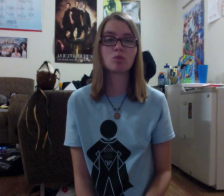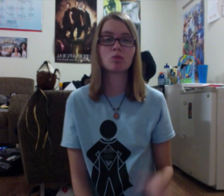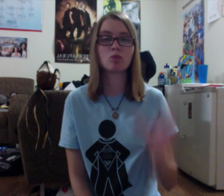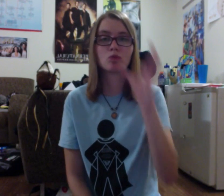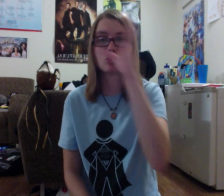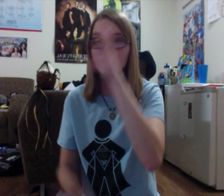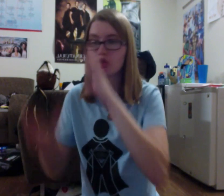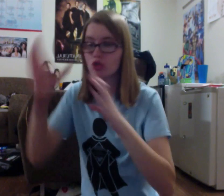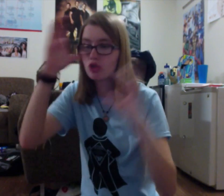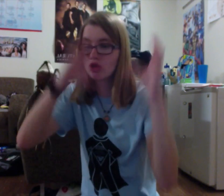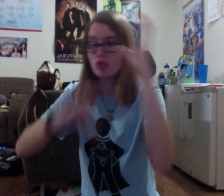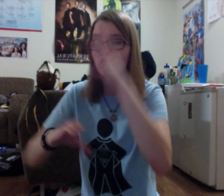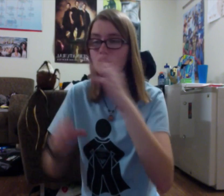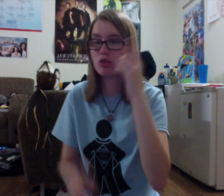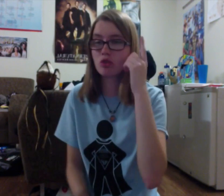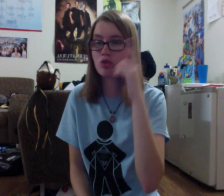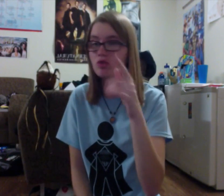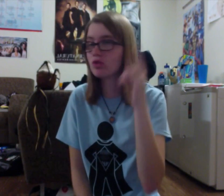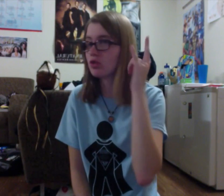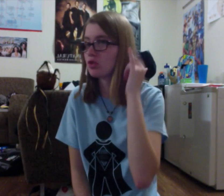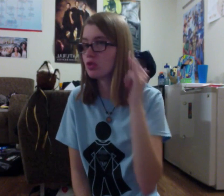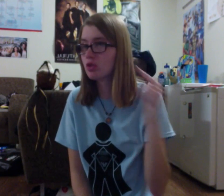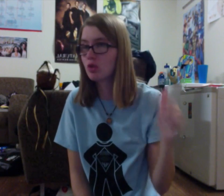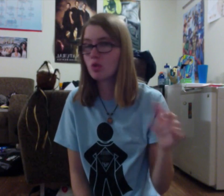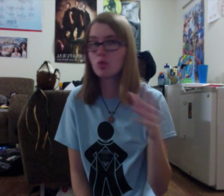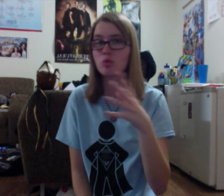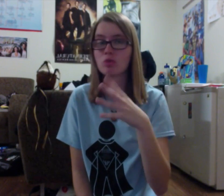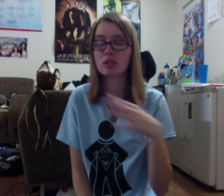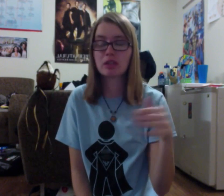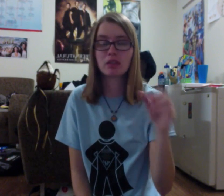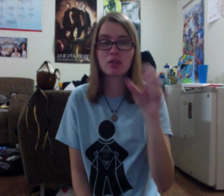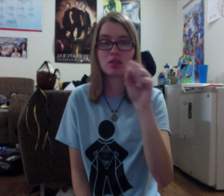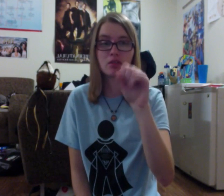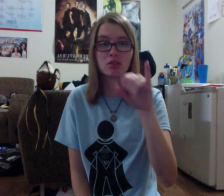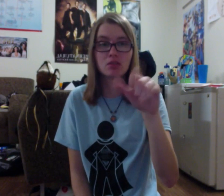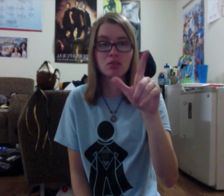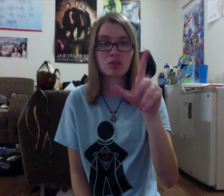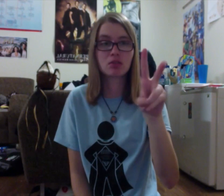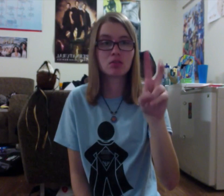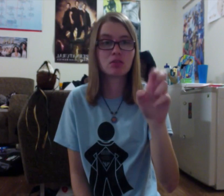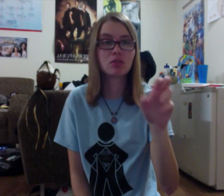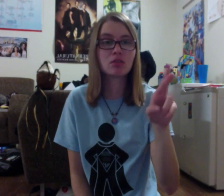They looked for gold and silver